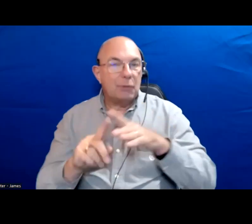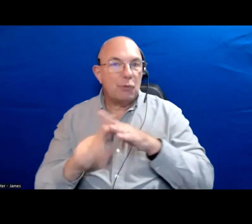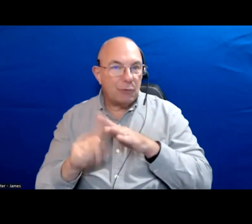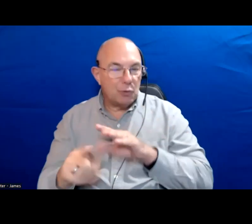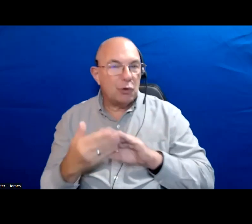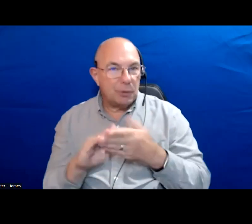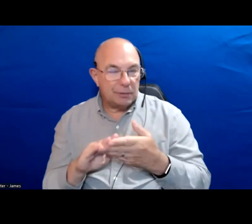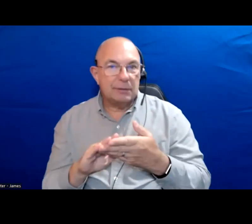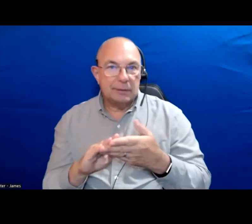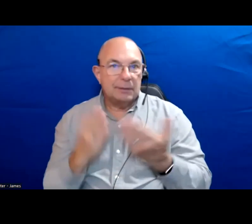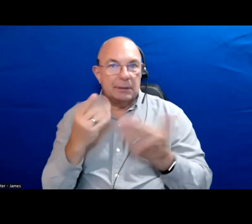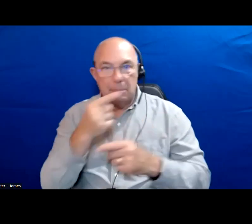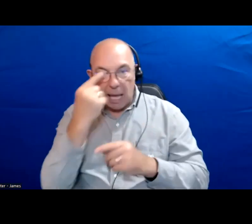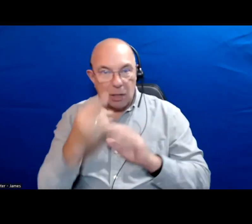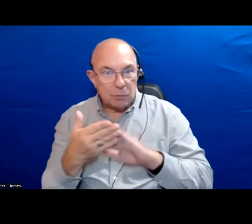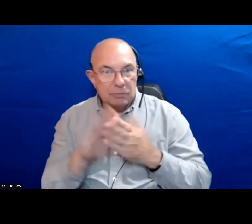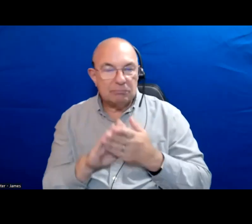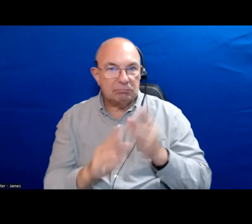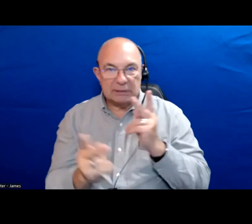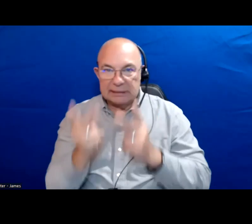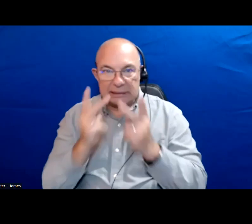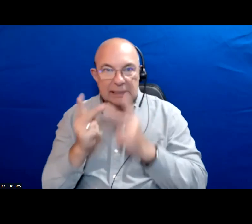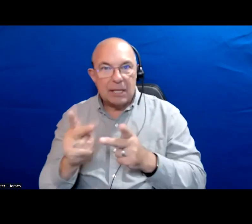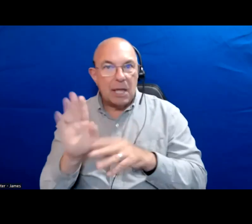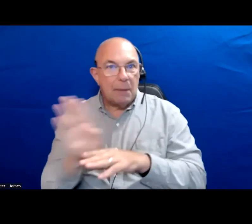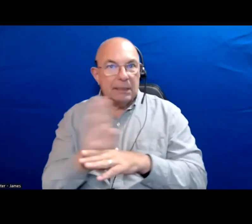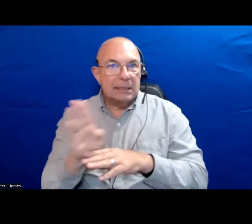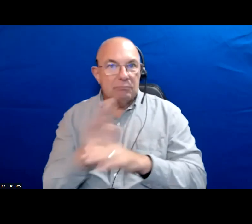been Black communities who have seen their businesses go underground.